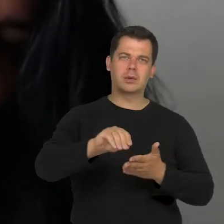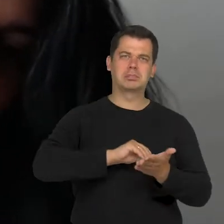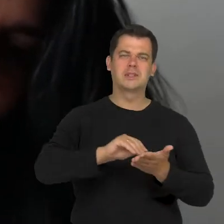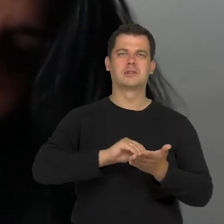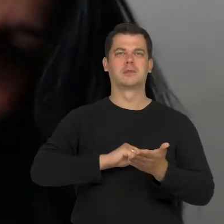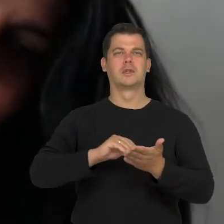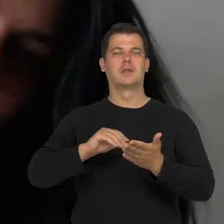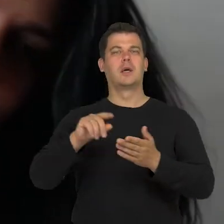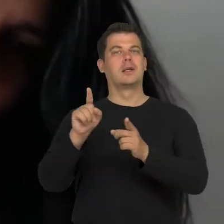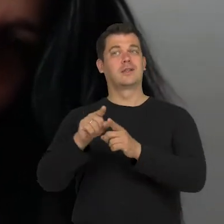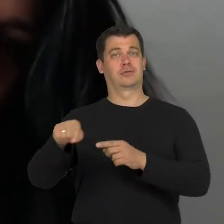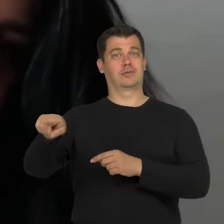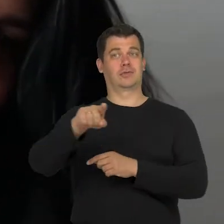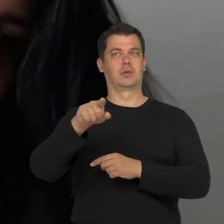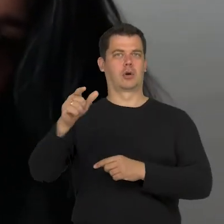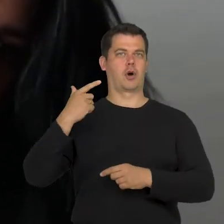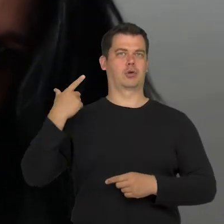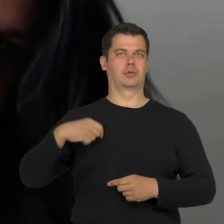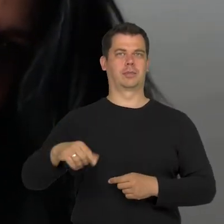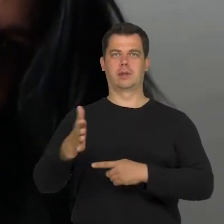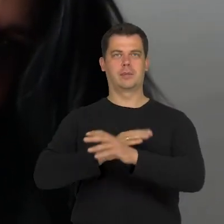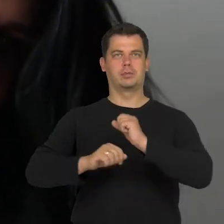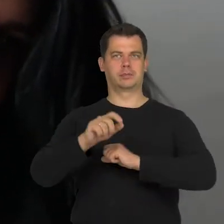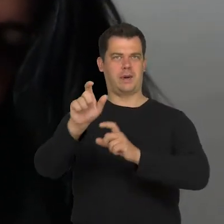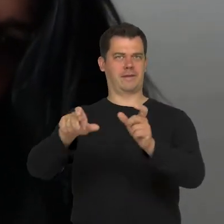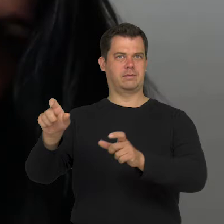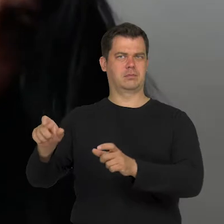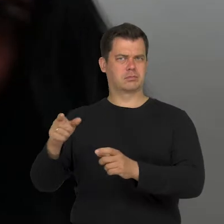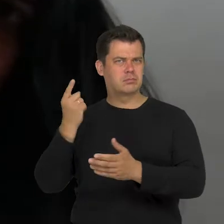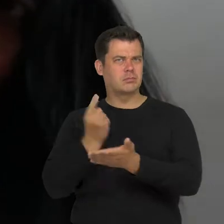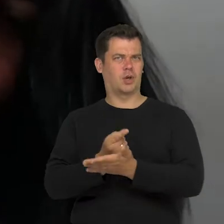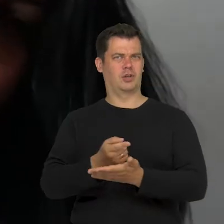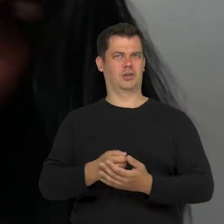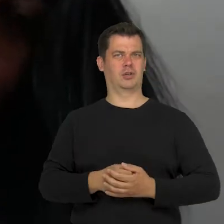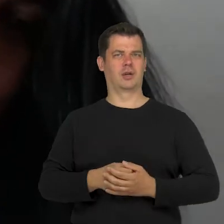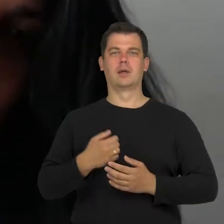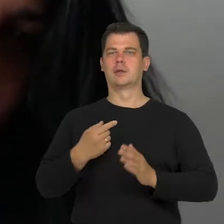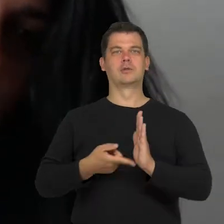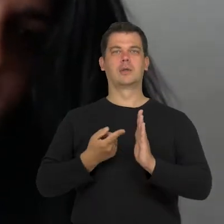who are these characters with disabilities because, we often hear that there isn't any material for us